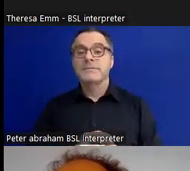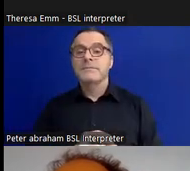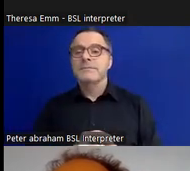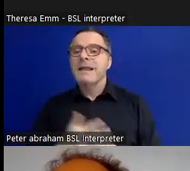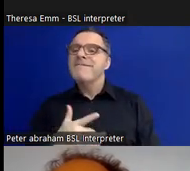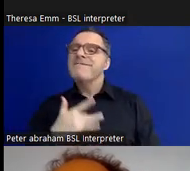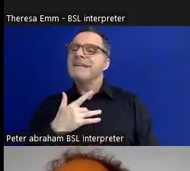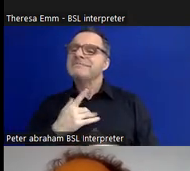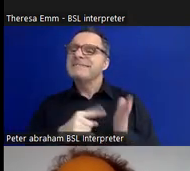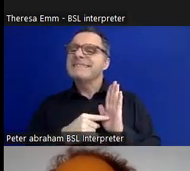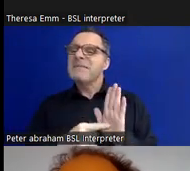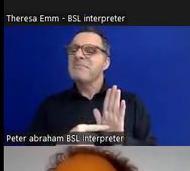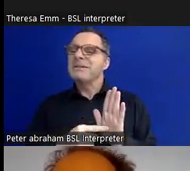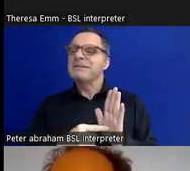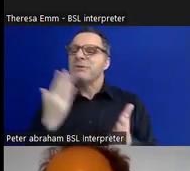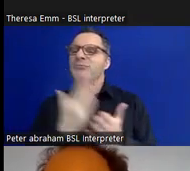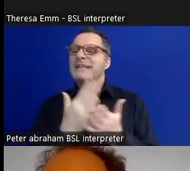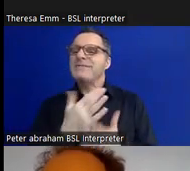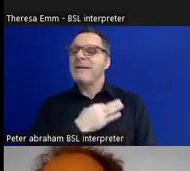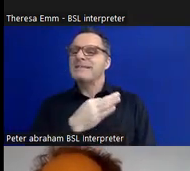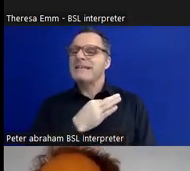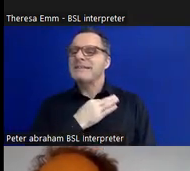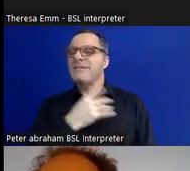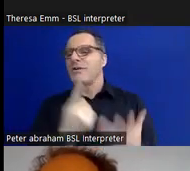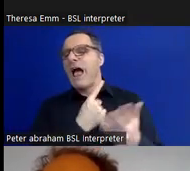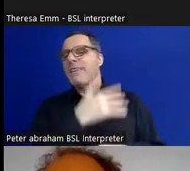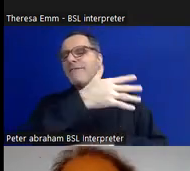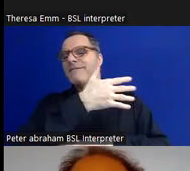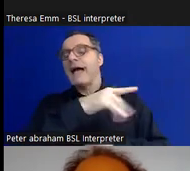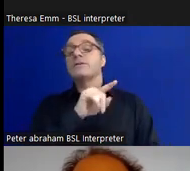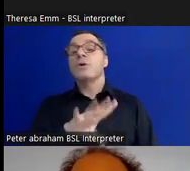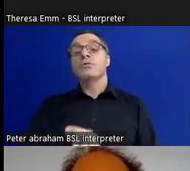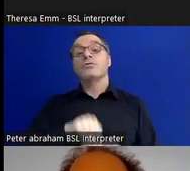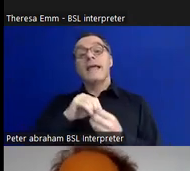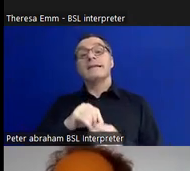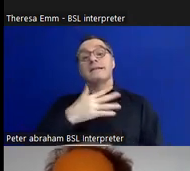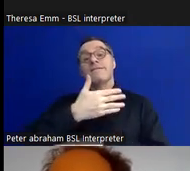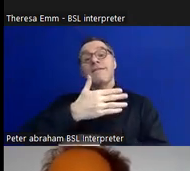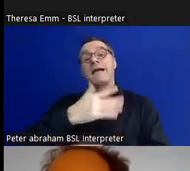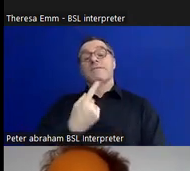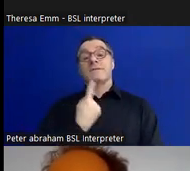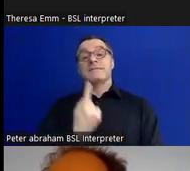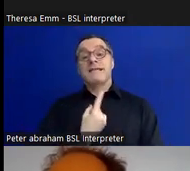of them so they created their own version of that - not for the exhibition but for events prior to